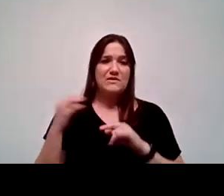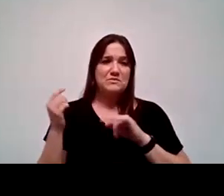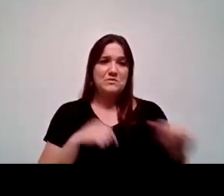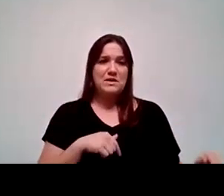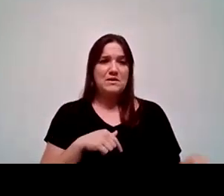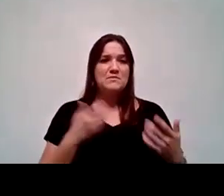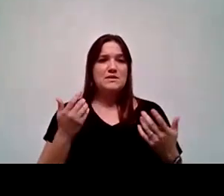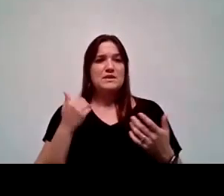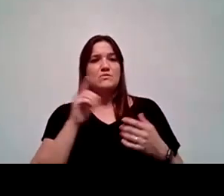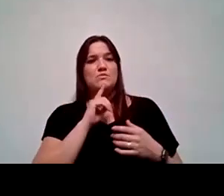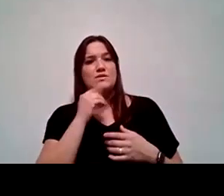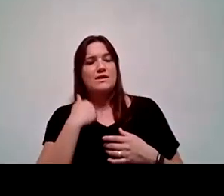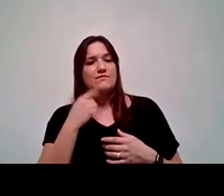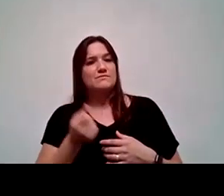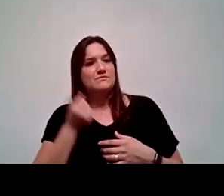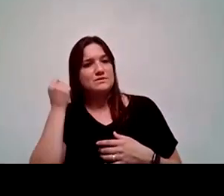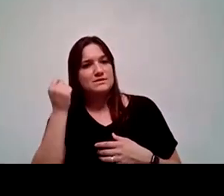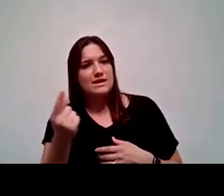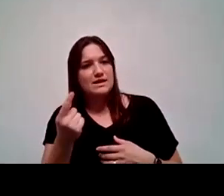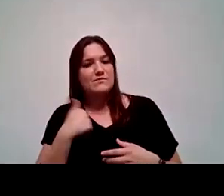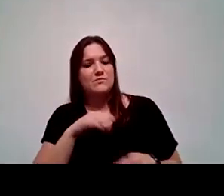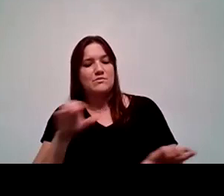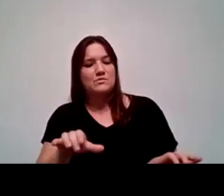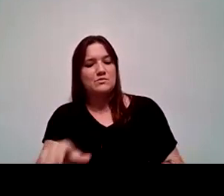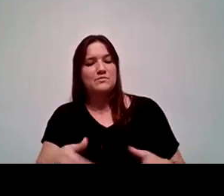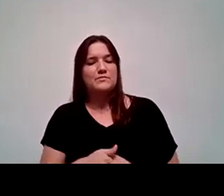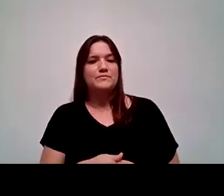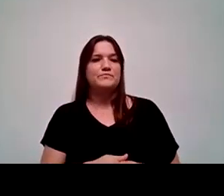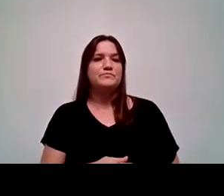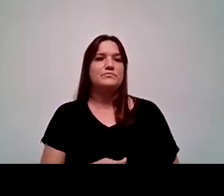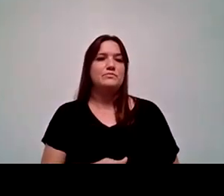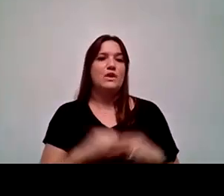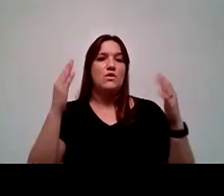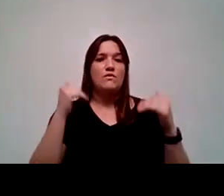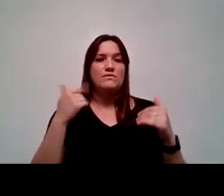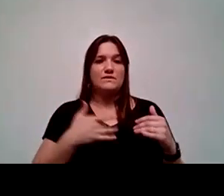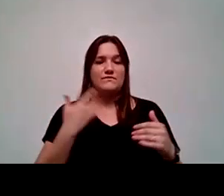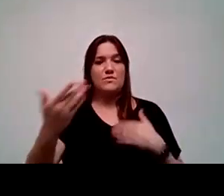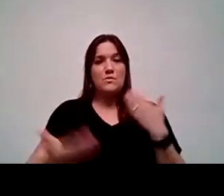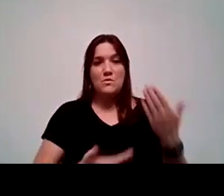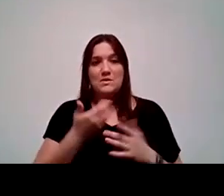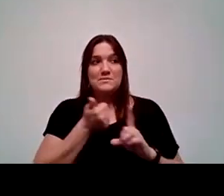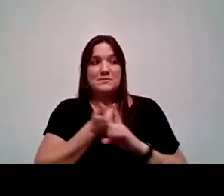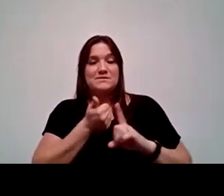they really have an understanding of where we're going. And hopefully they feel welcome themselves, you know, coming to a campus